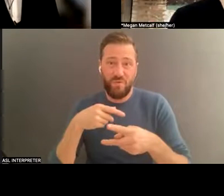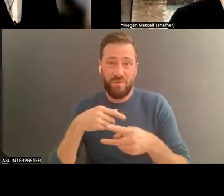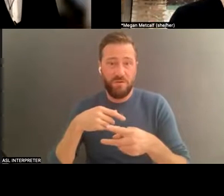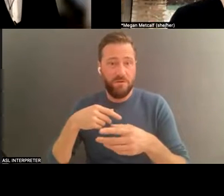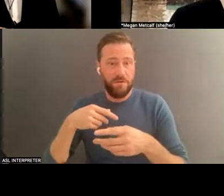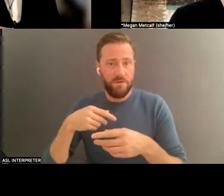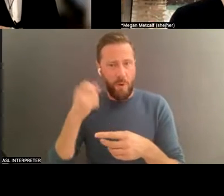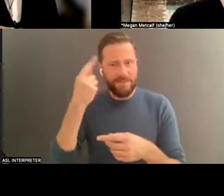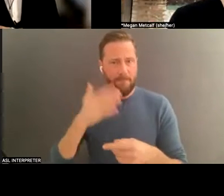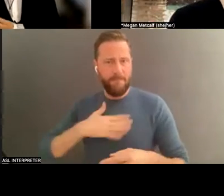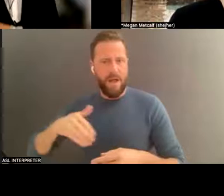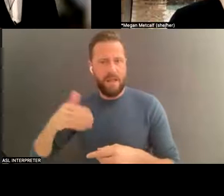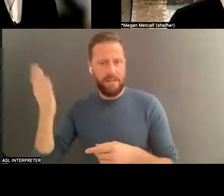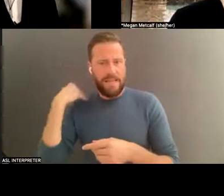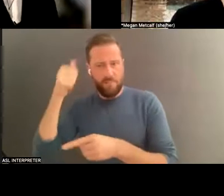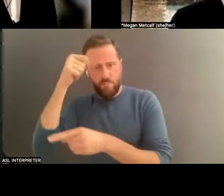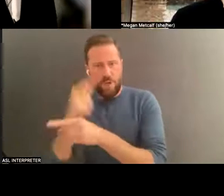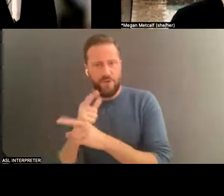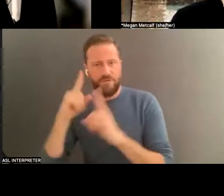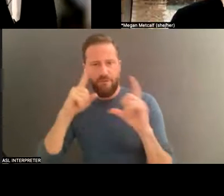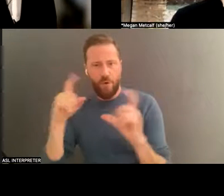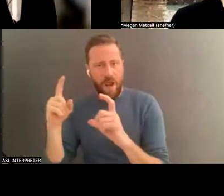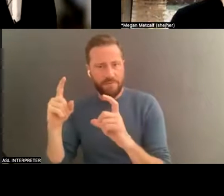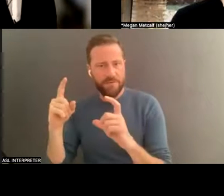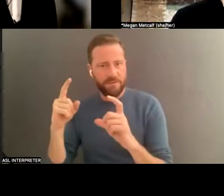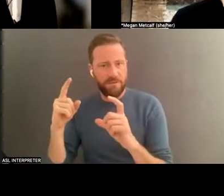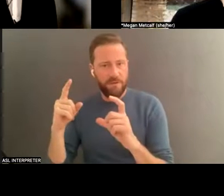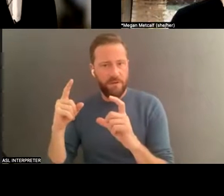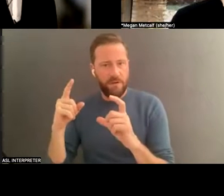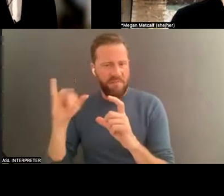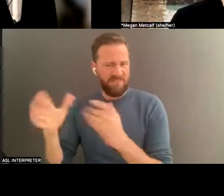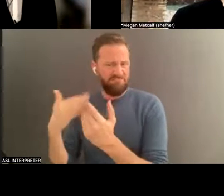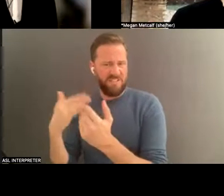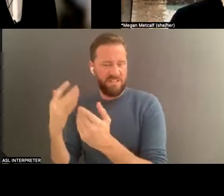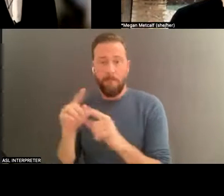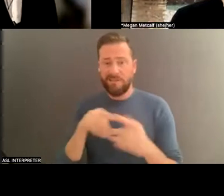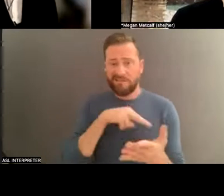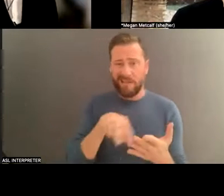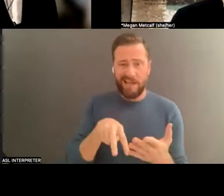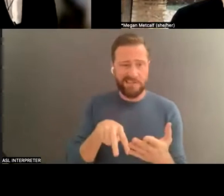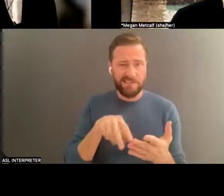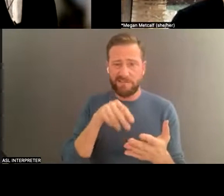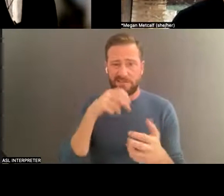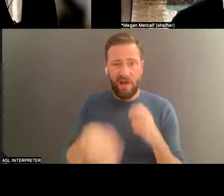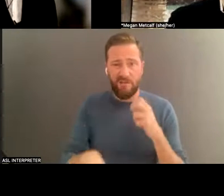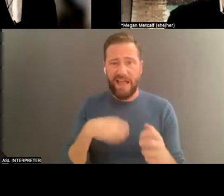than to dance, and so I think that those are all considerations, and there are many